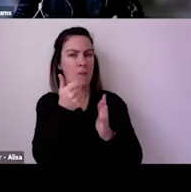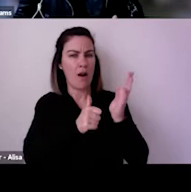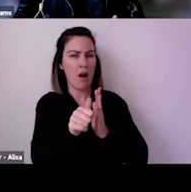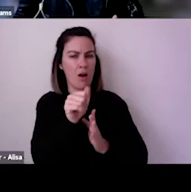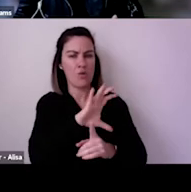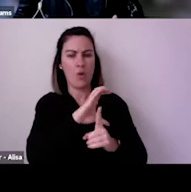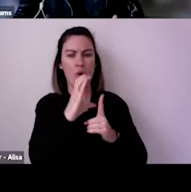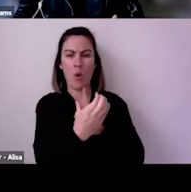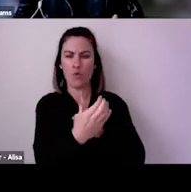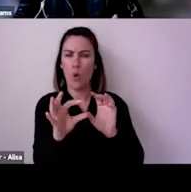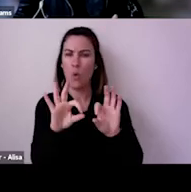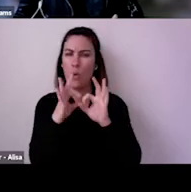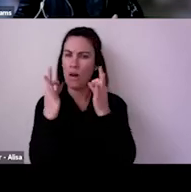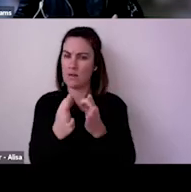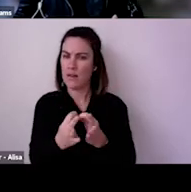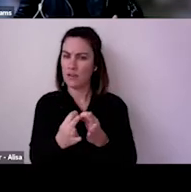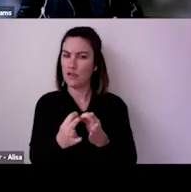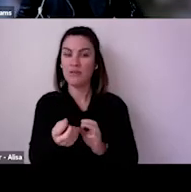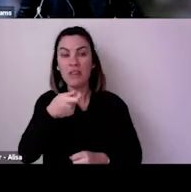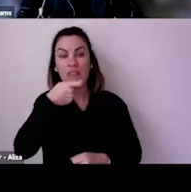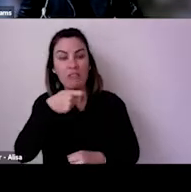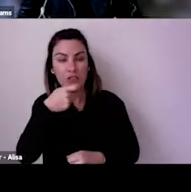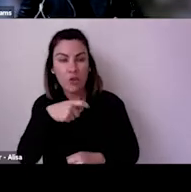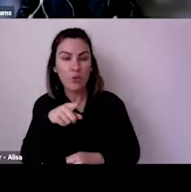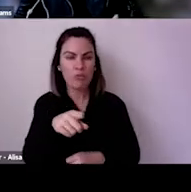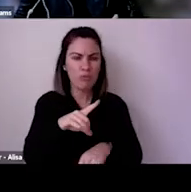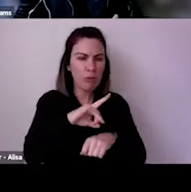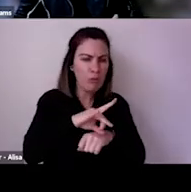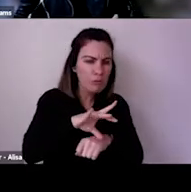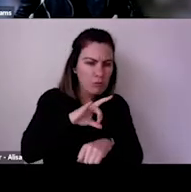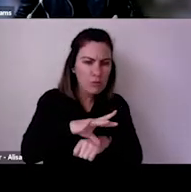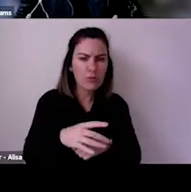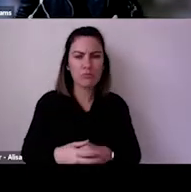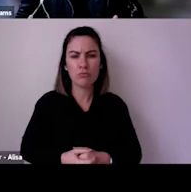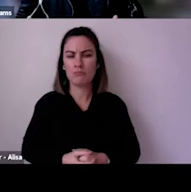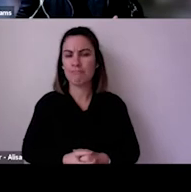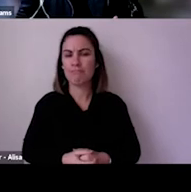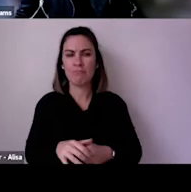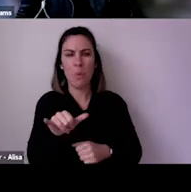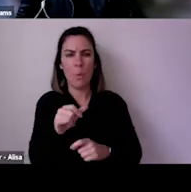normal activities to resume within a year from now?", American audiences are more confident in that than Australian audiences.